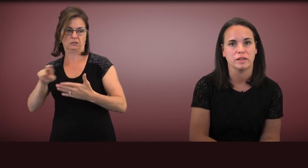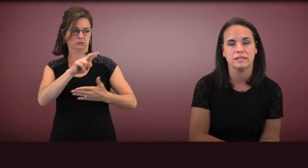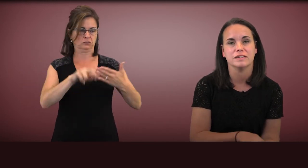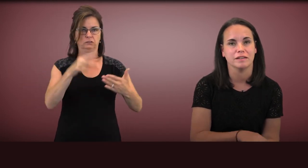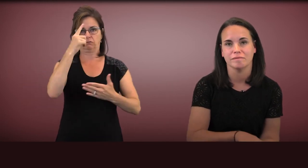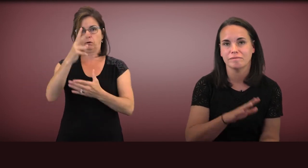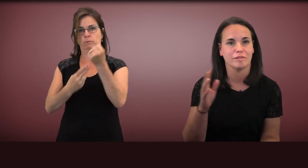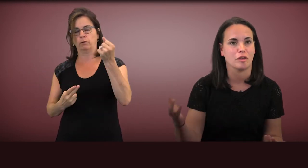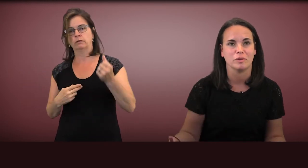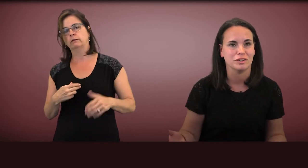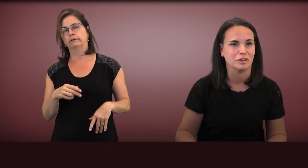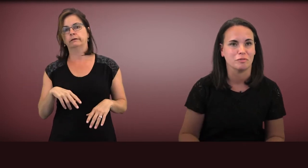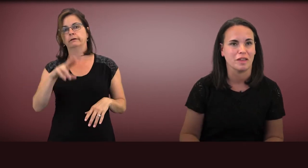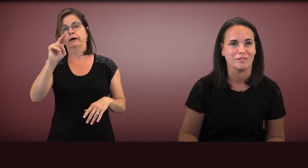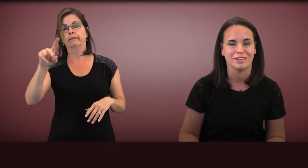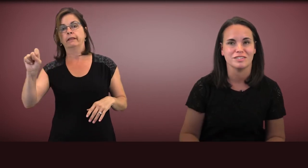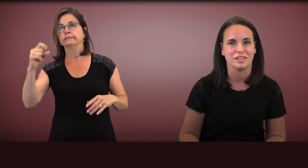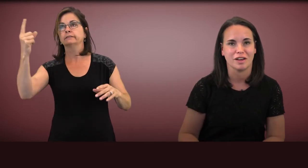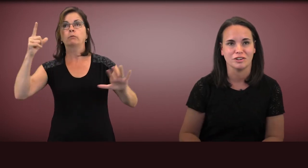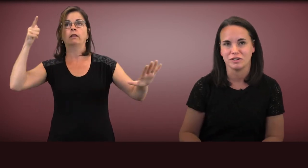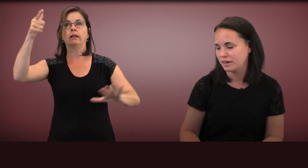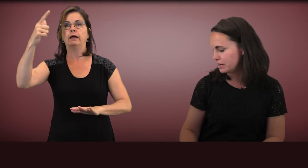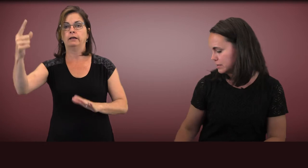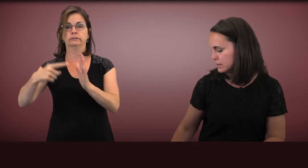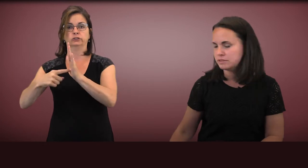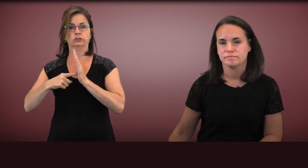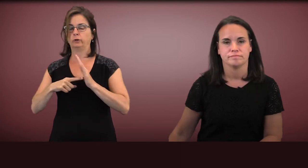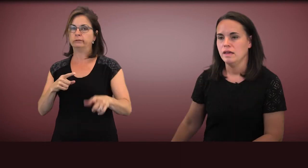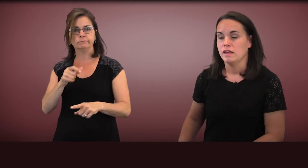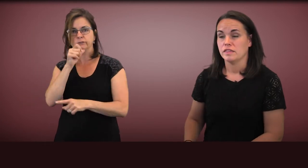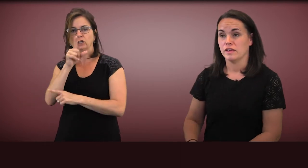until somebody shows me evidence to the contrary.